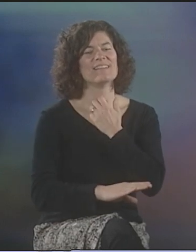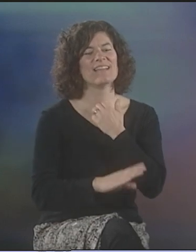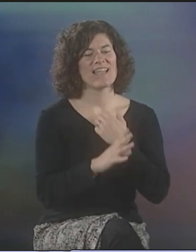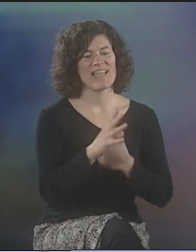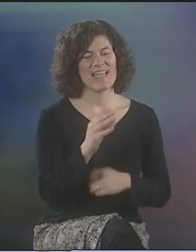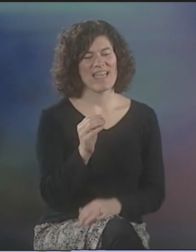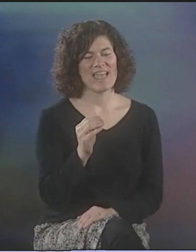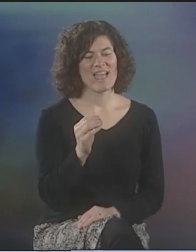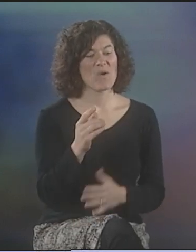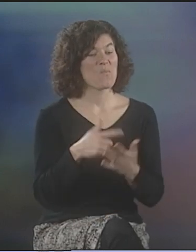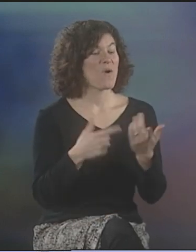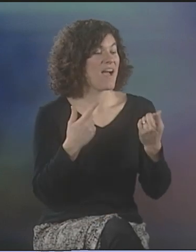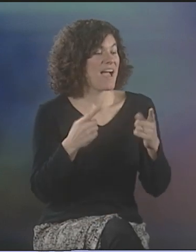EARLY FALL, I GUESS.